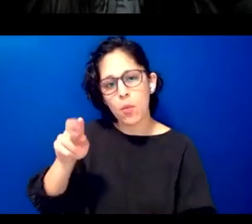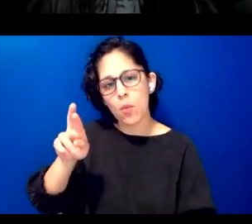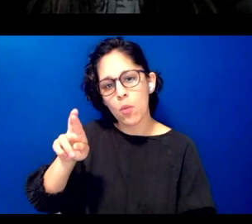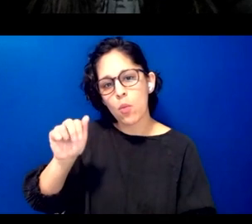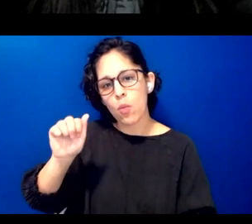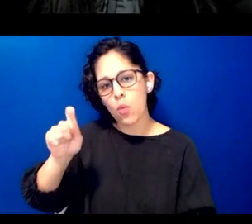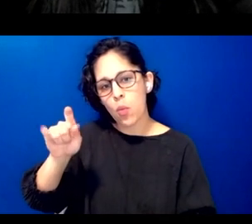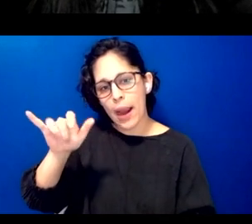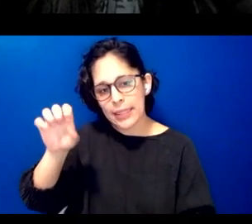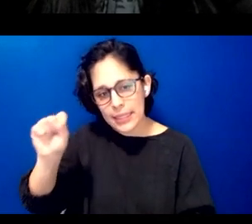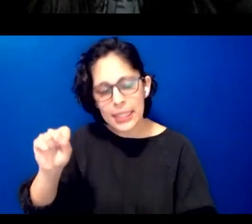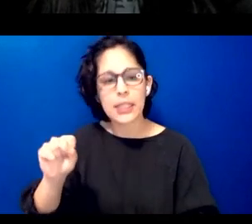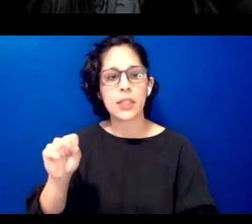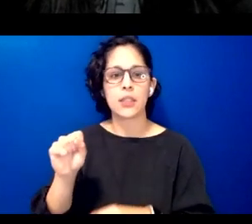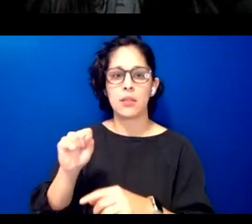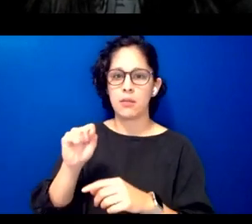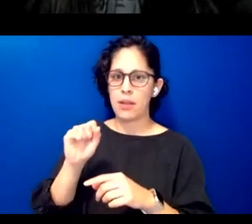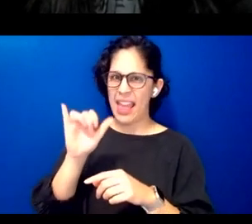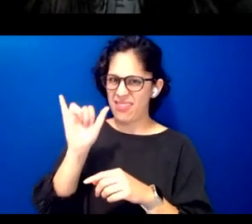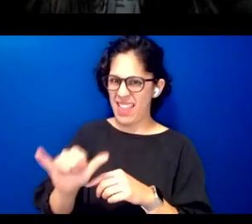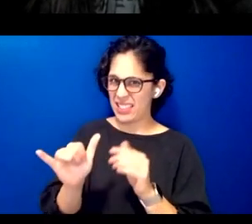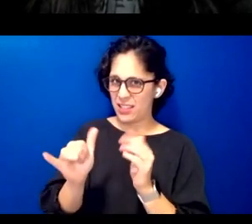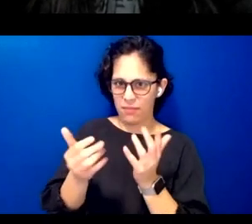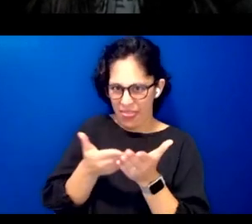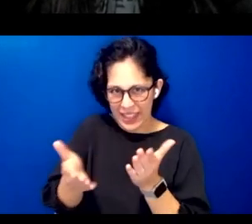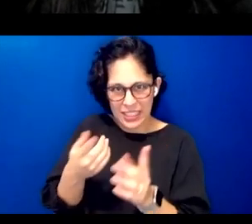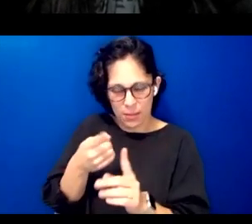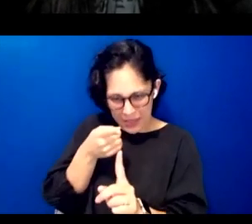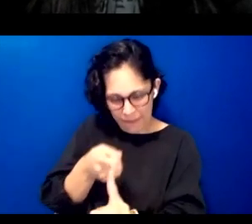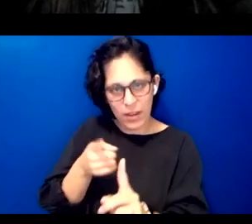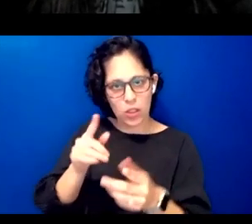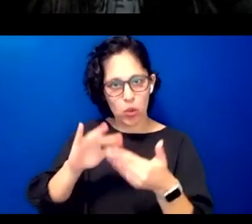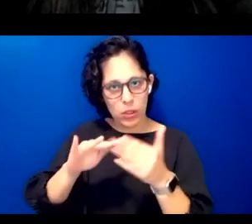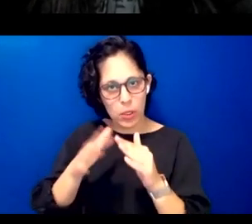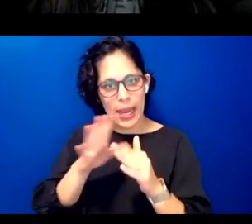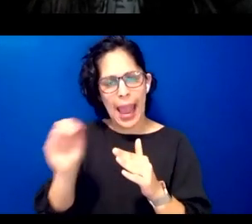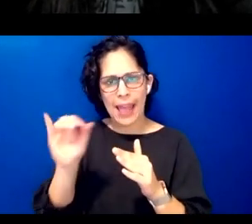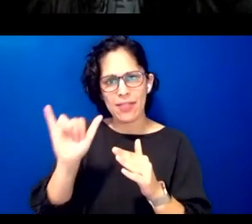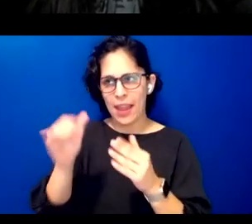specific to the community and supported the transfer of knowledge language and embody